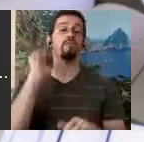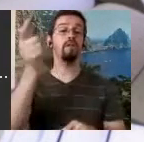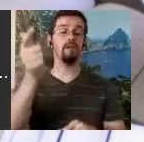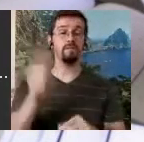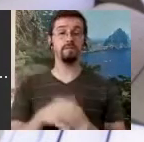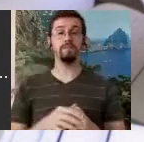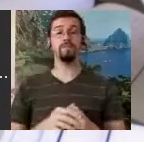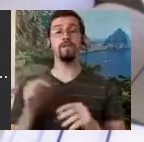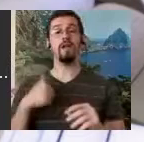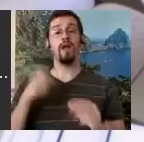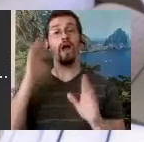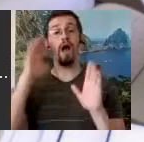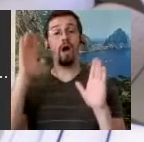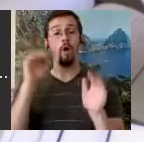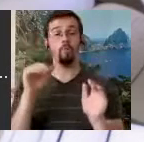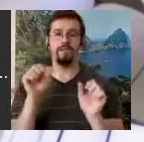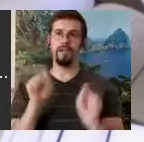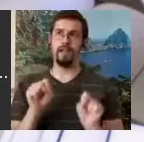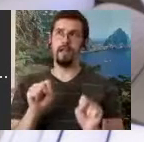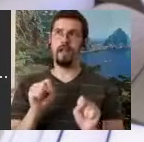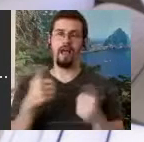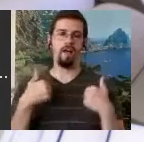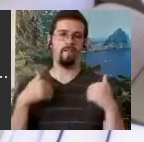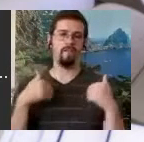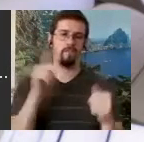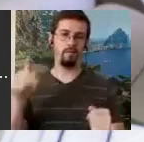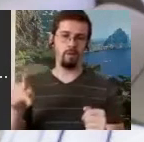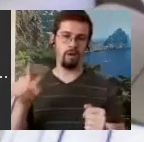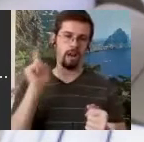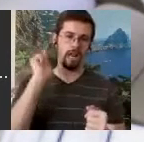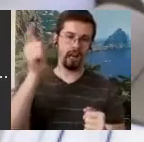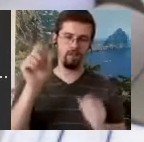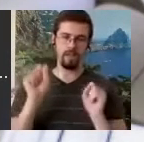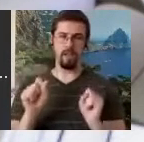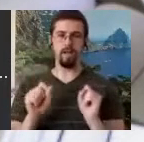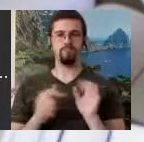to do a PowerPoint someday as well that will mirror what I say in the paper. I'm